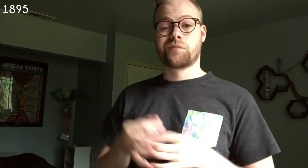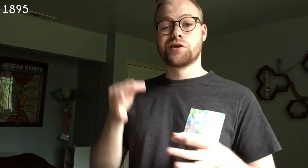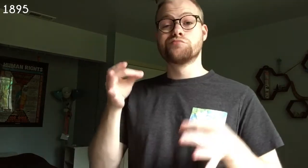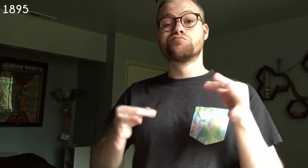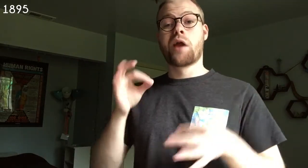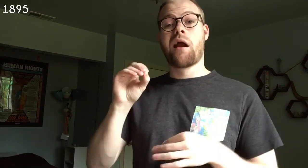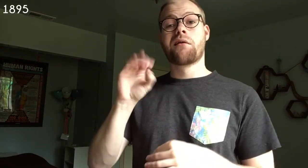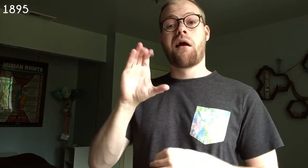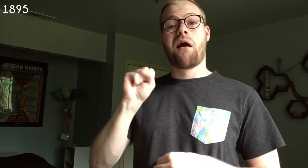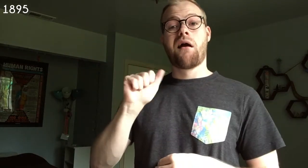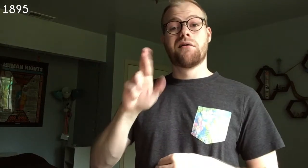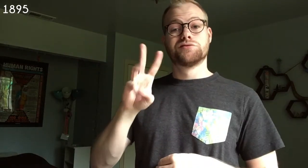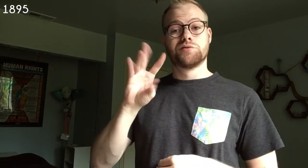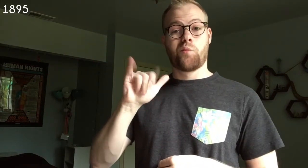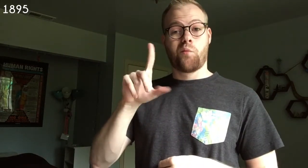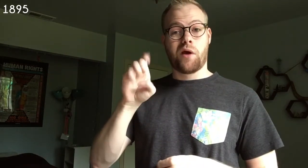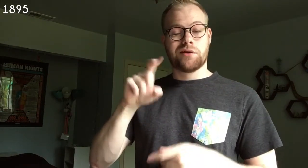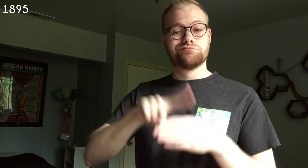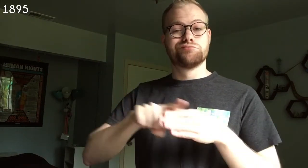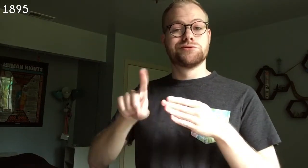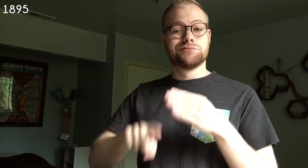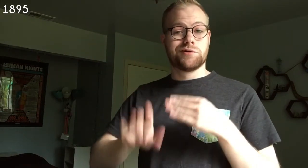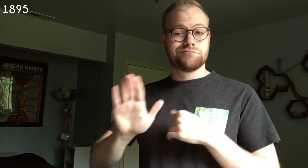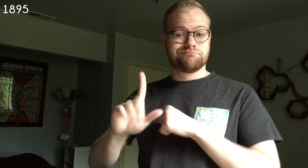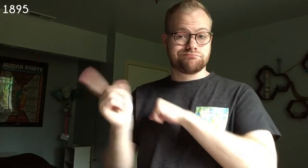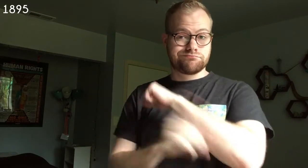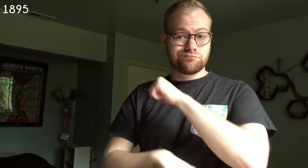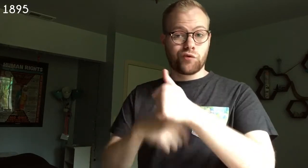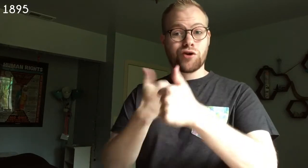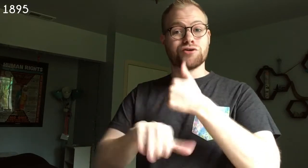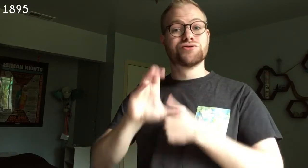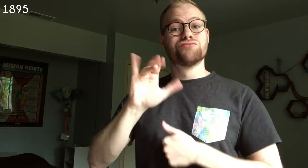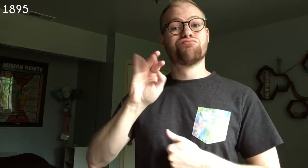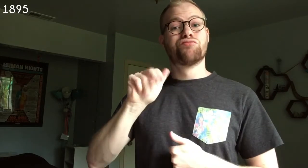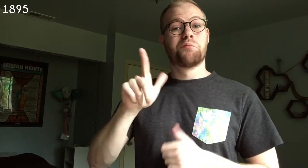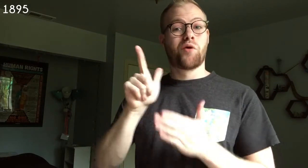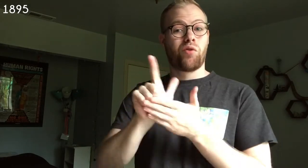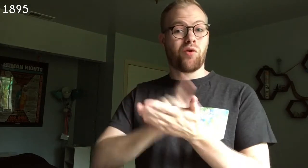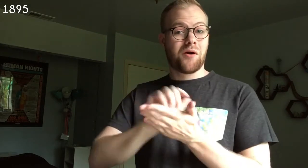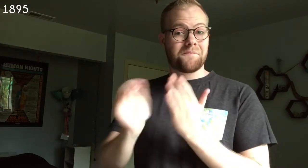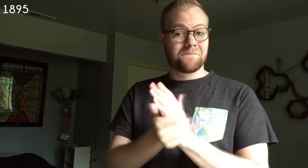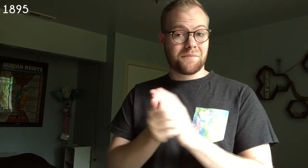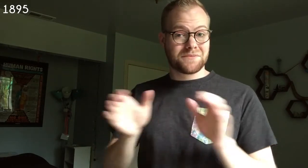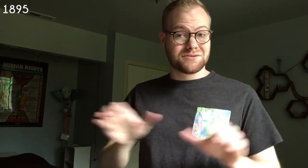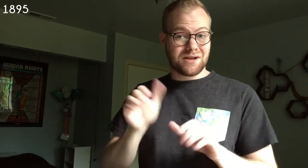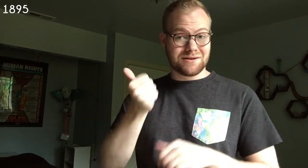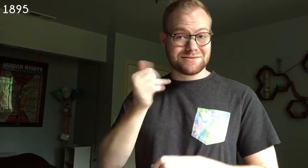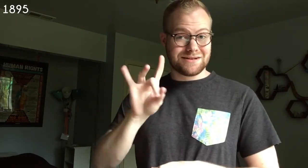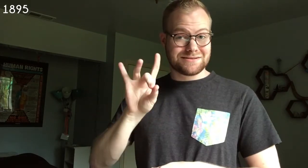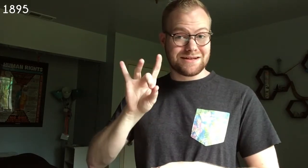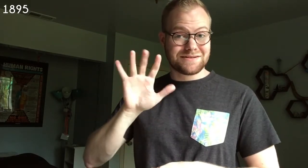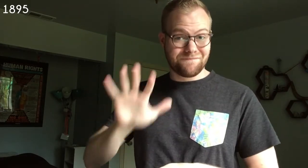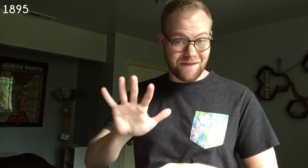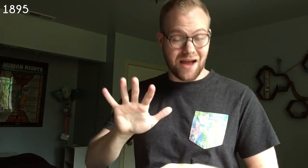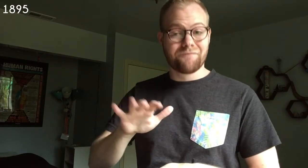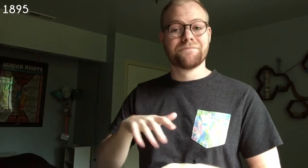1895 The trial of Oscar Wilde results in his being prosecuted under the Criminal Law Amendment Act 1885